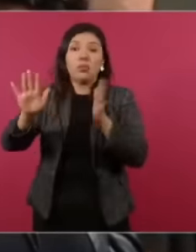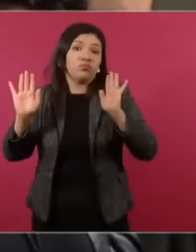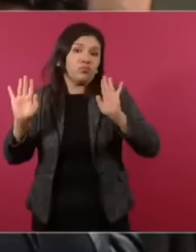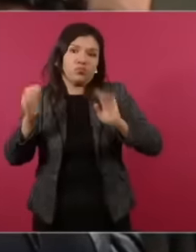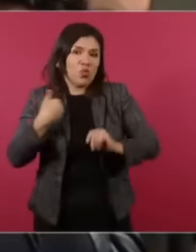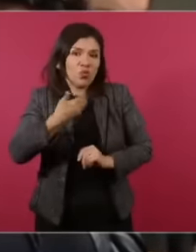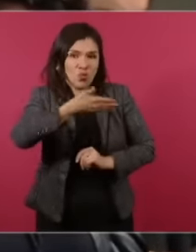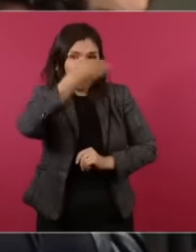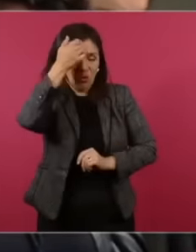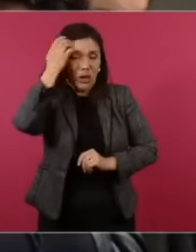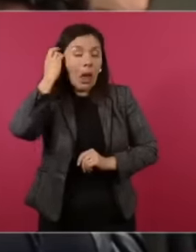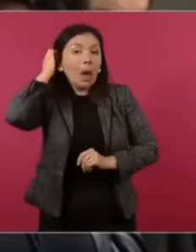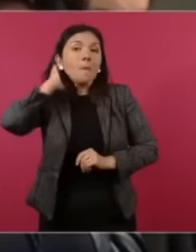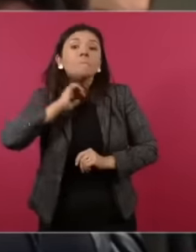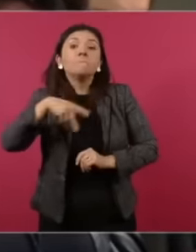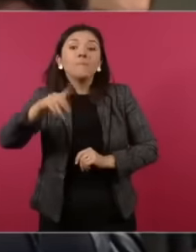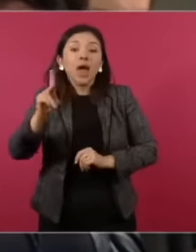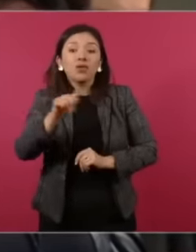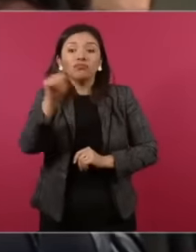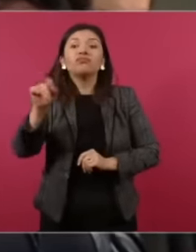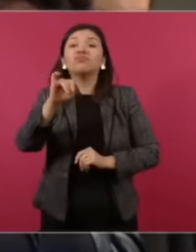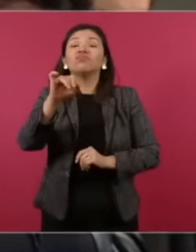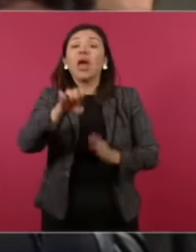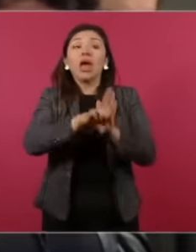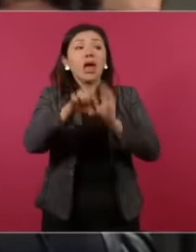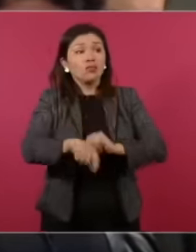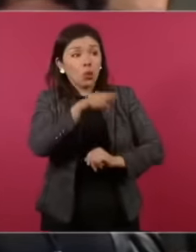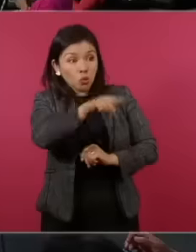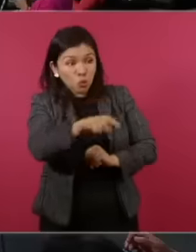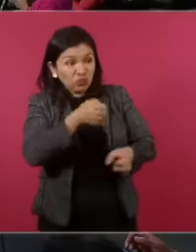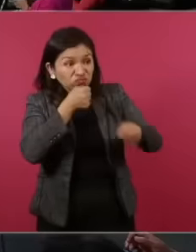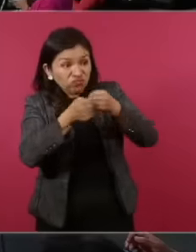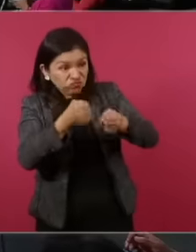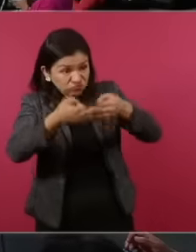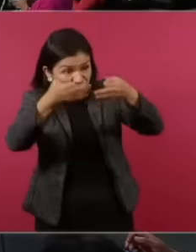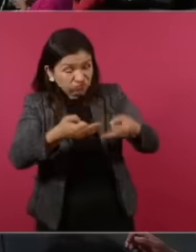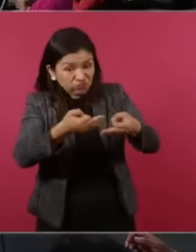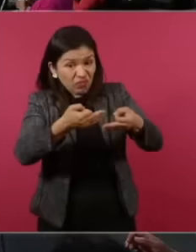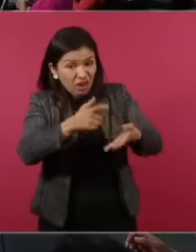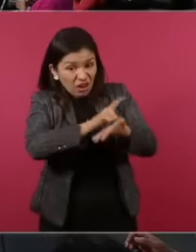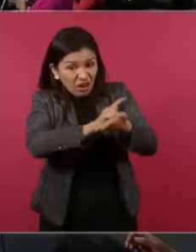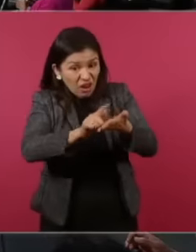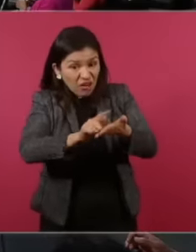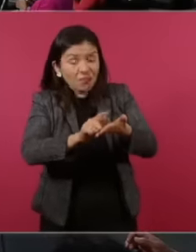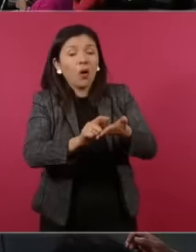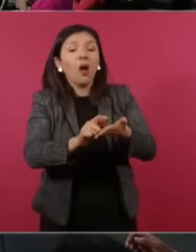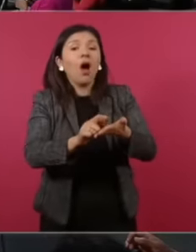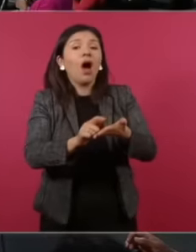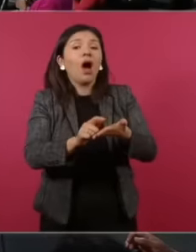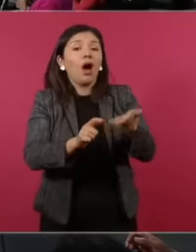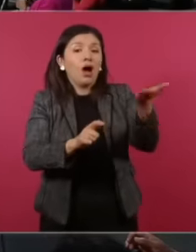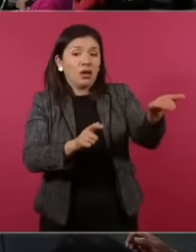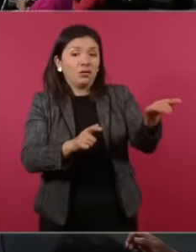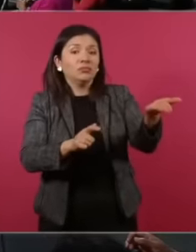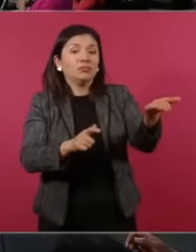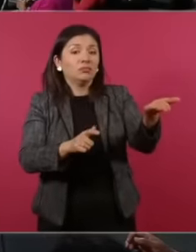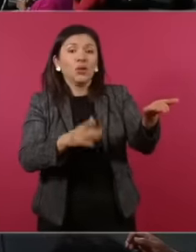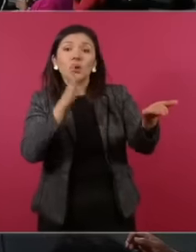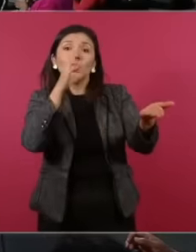but media Yes you know that you critical journalist that we have here eh He can no longer continue with me